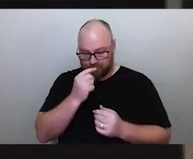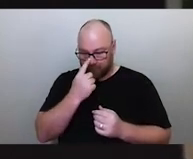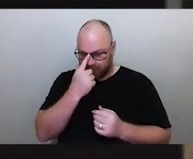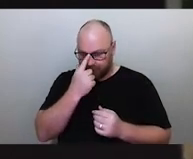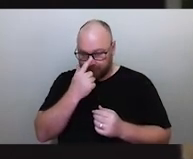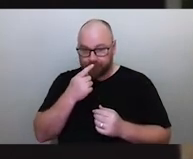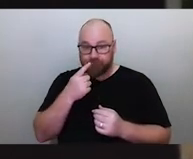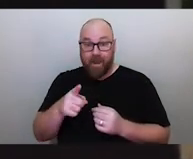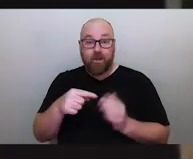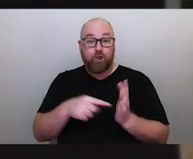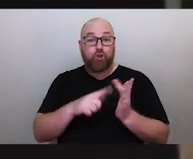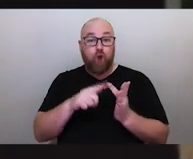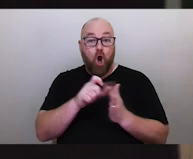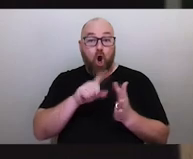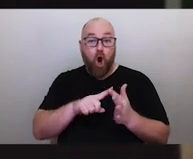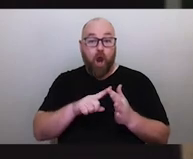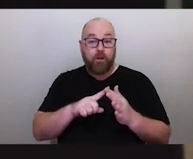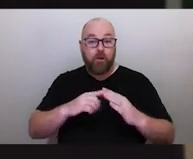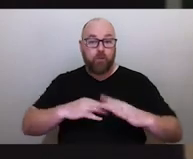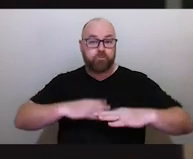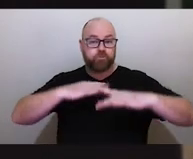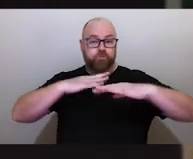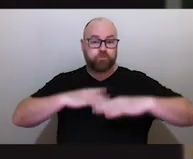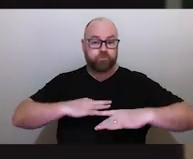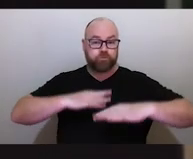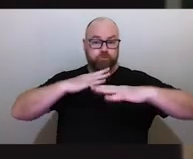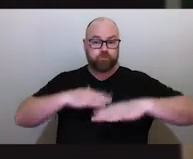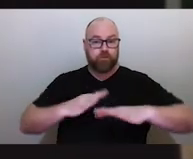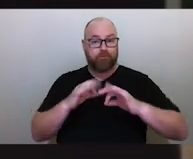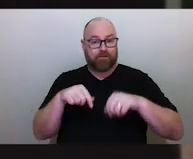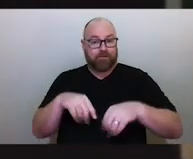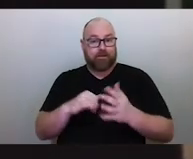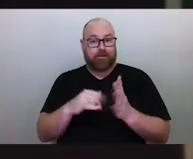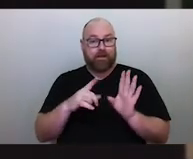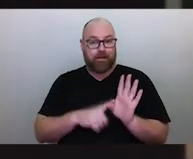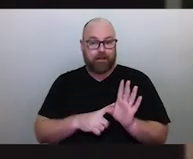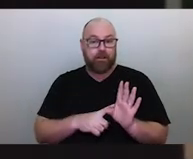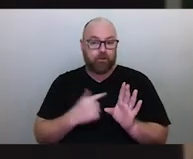the tides and especially here in Sydney, we get them all the time.